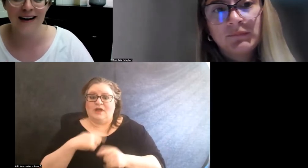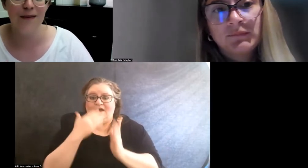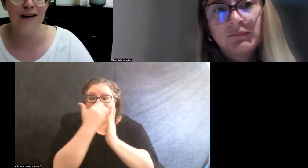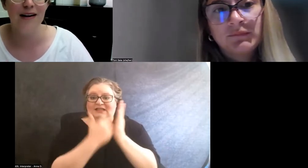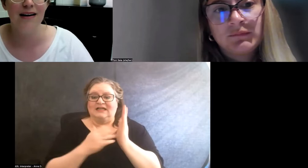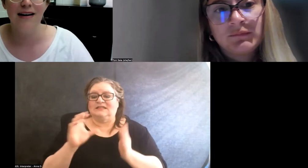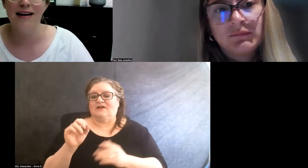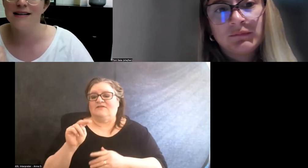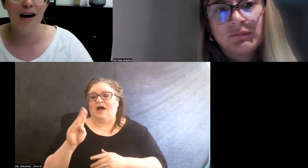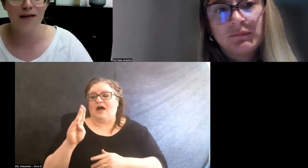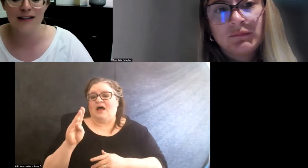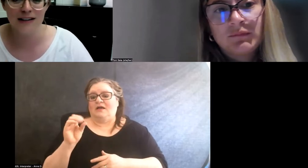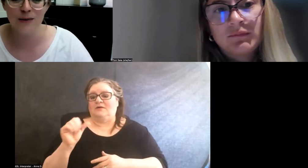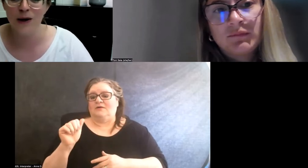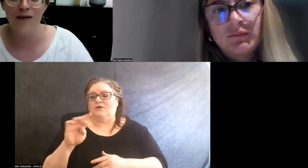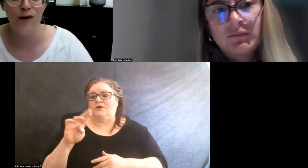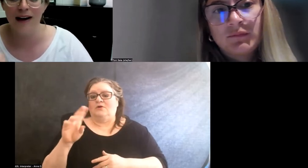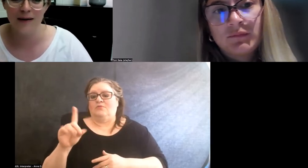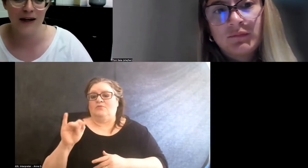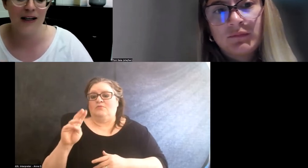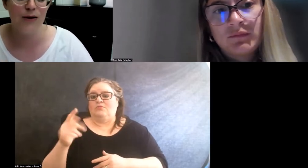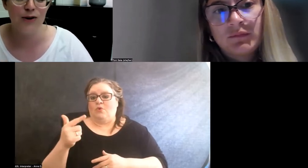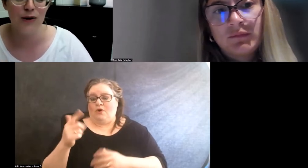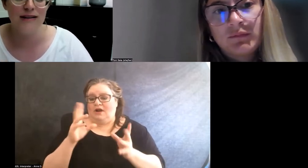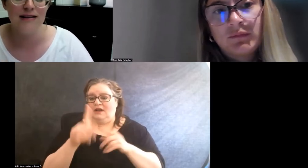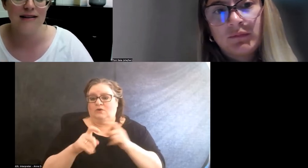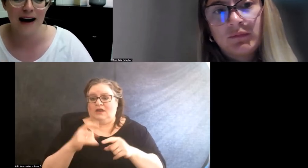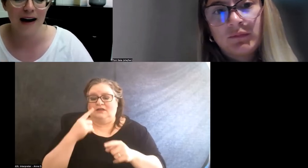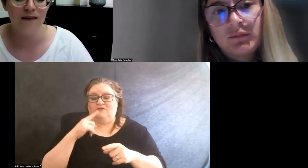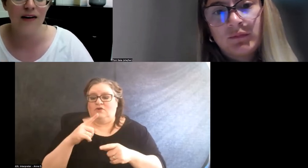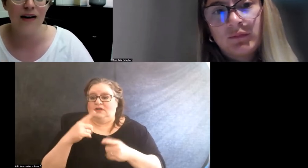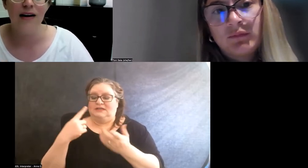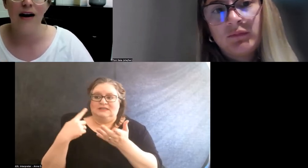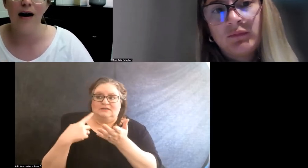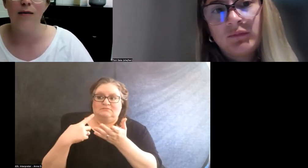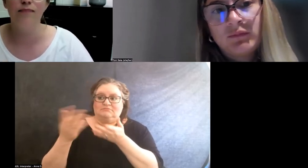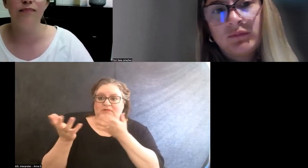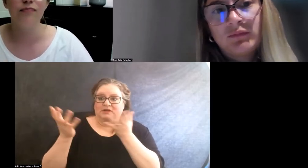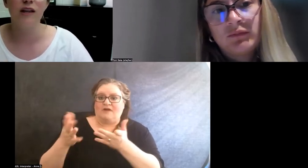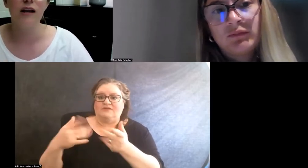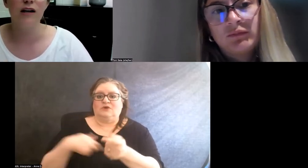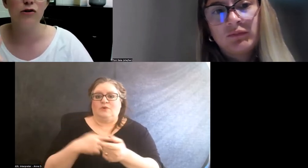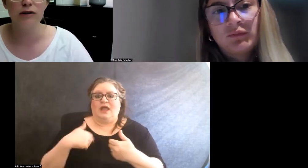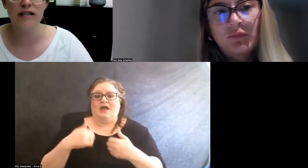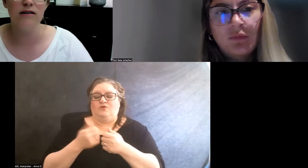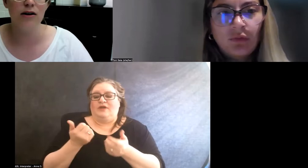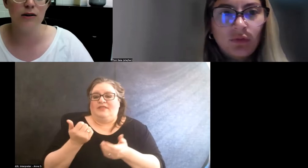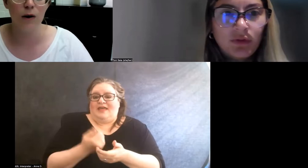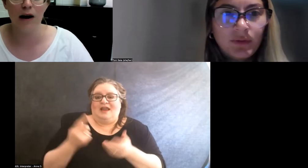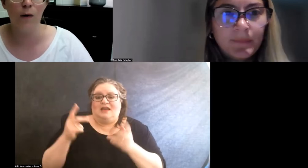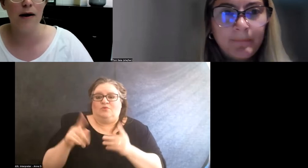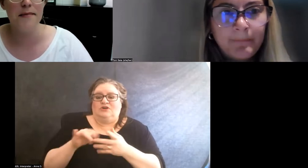that if the conversation we have with anybody who joins the staff, usually it starts one-on-one,